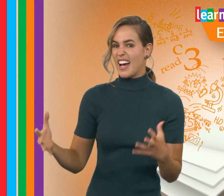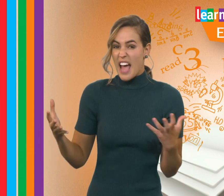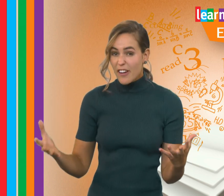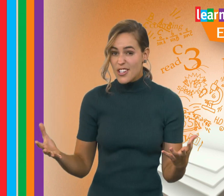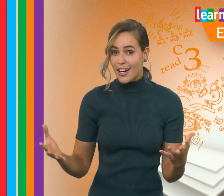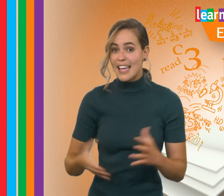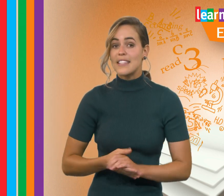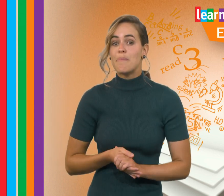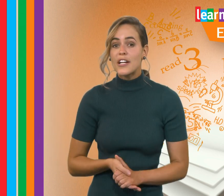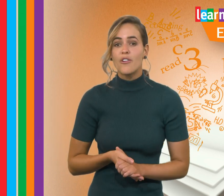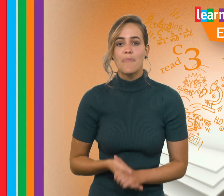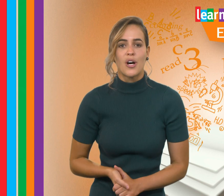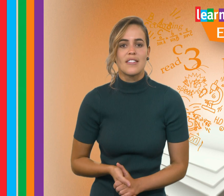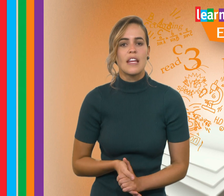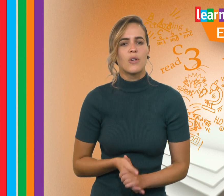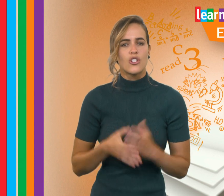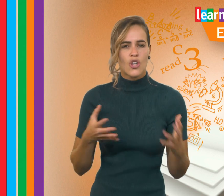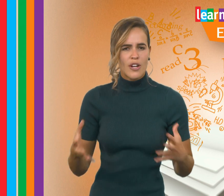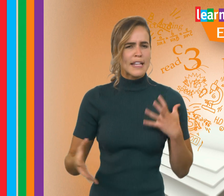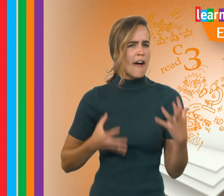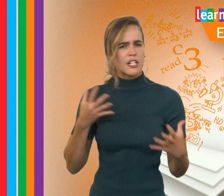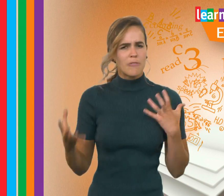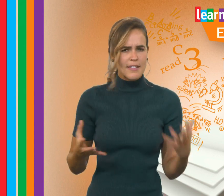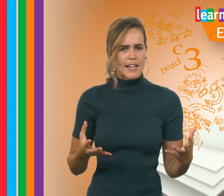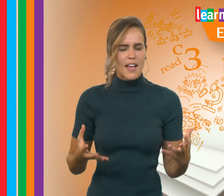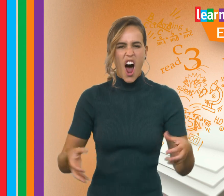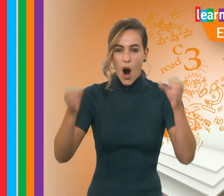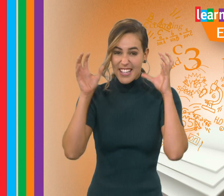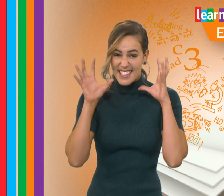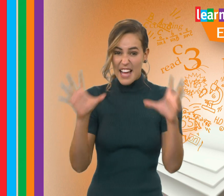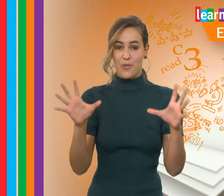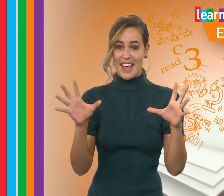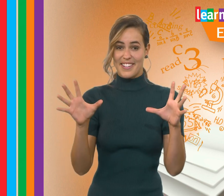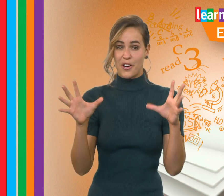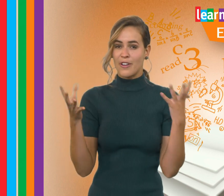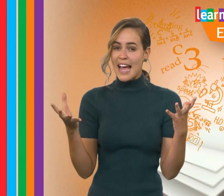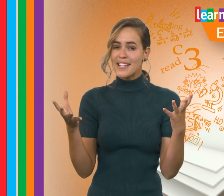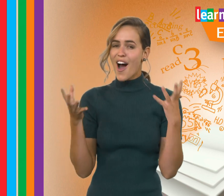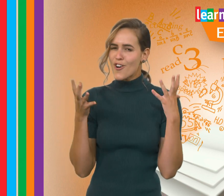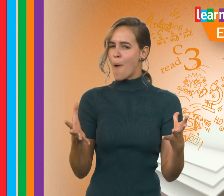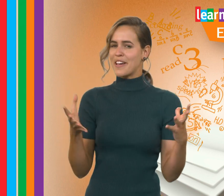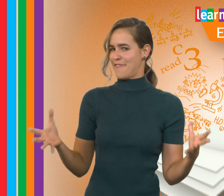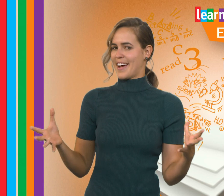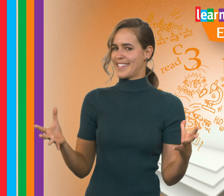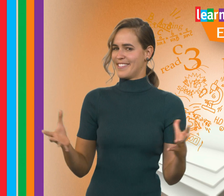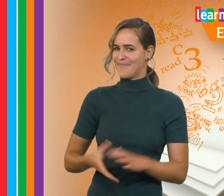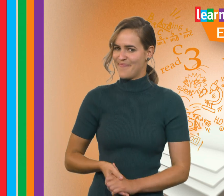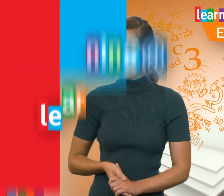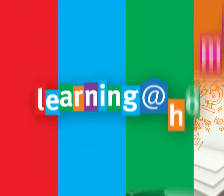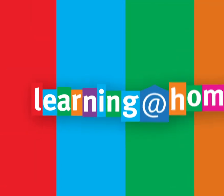A caricature is a picture of a person in which certain characteristics are exaggerated, to create a comic effect.